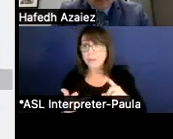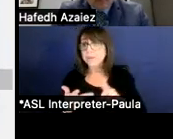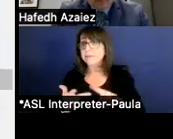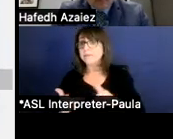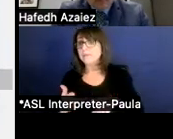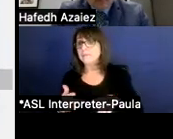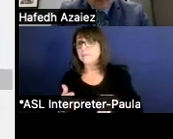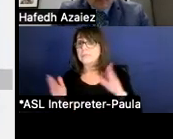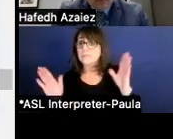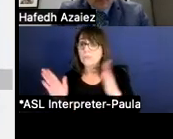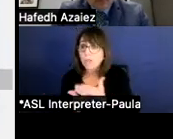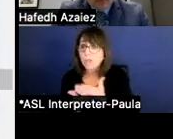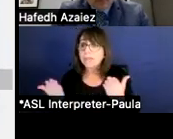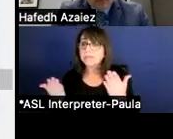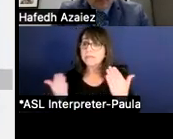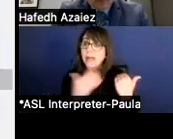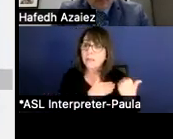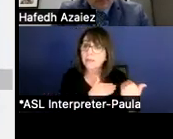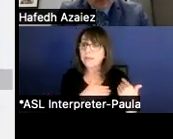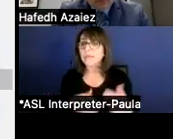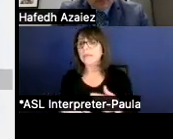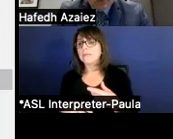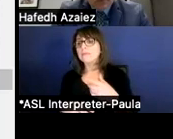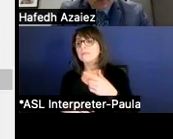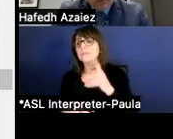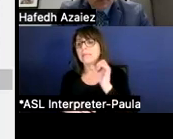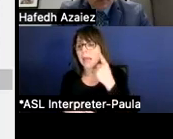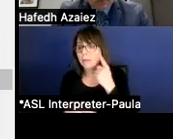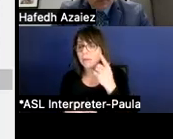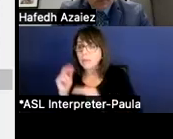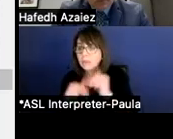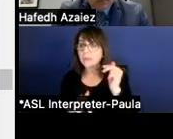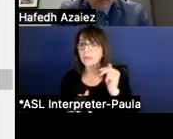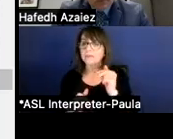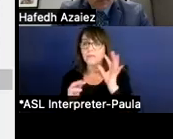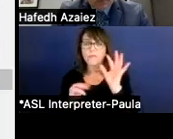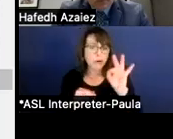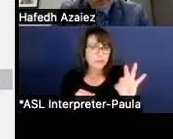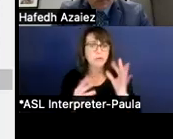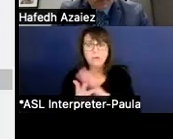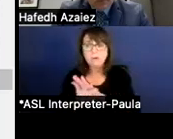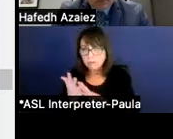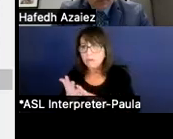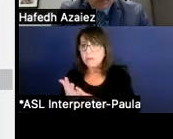including a musical instruments. Also, the district board adopted a physical and budgetary strategy